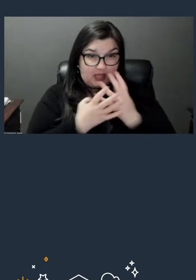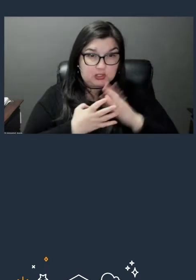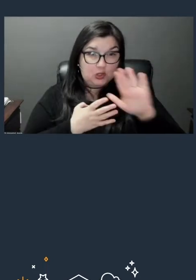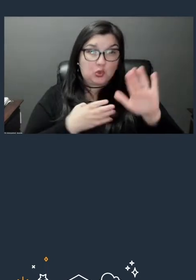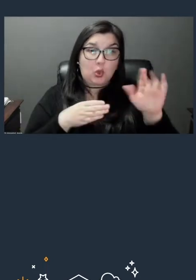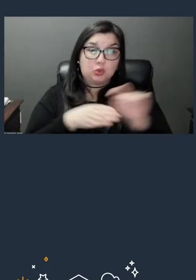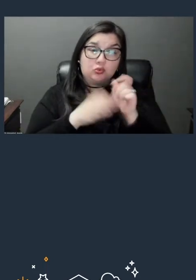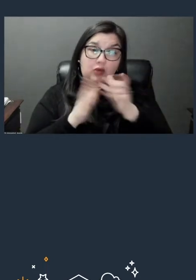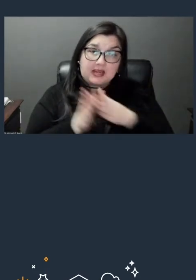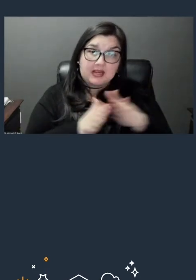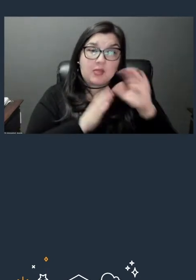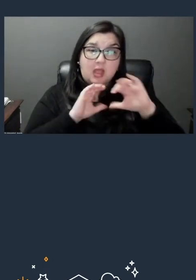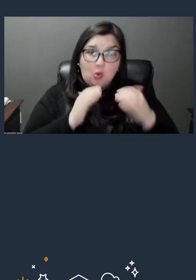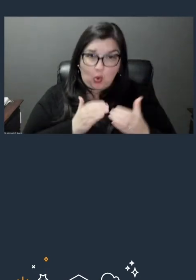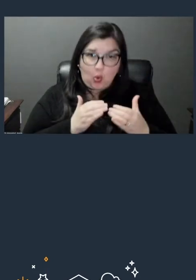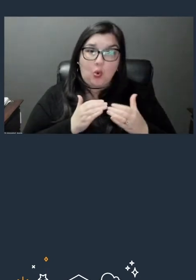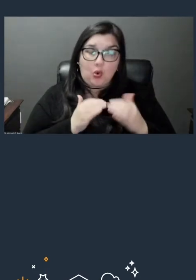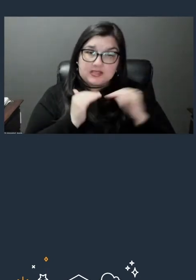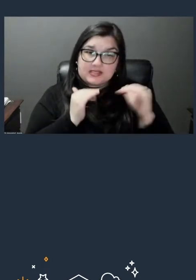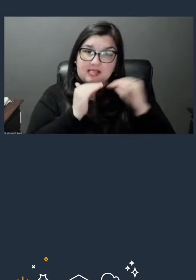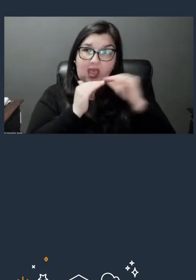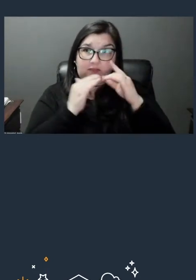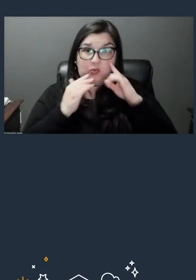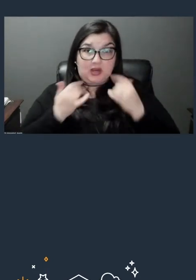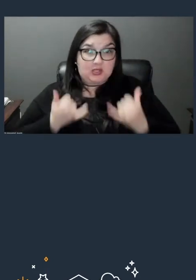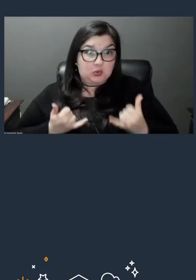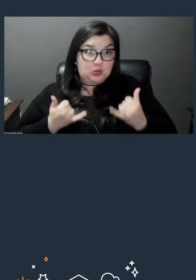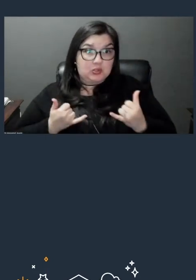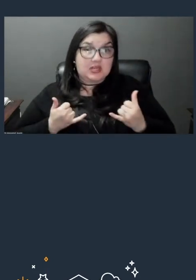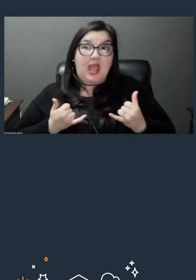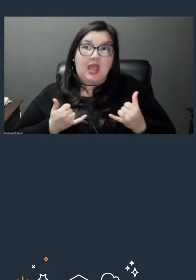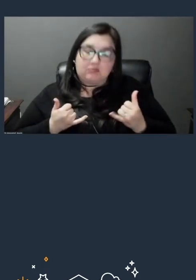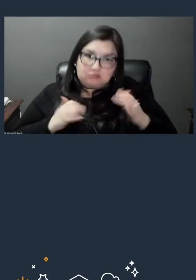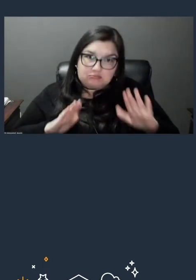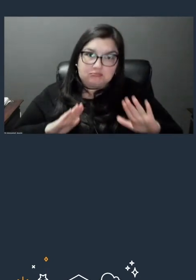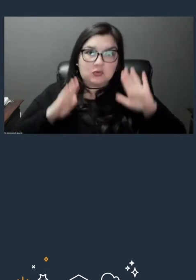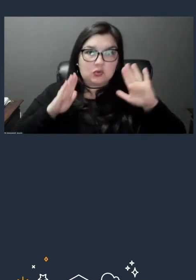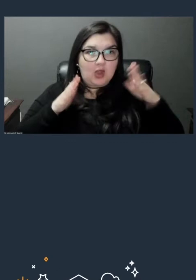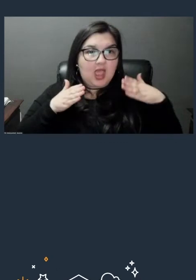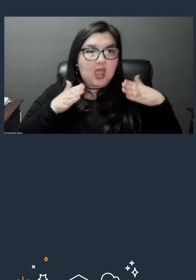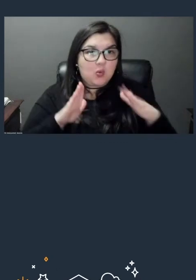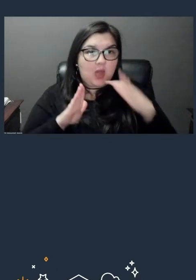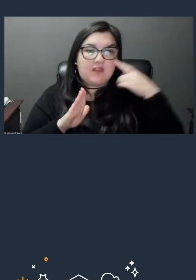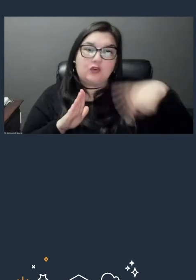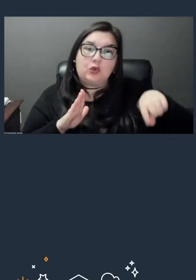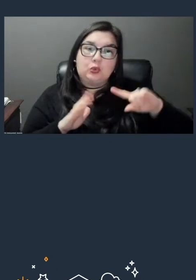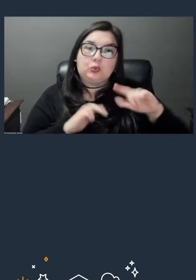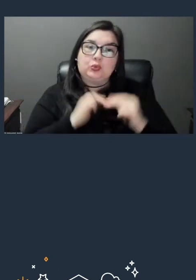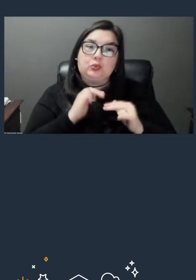where you are at currently today and it's a great way for you to build your skills up that way too.